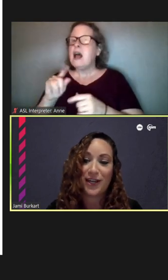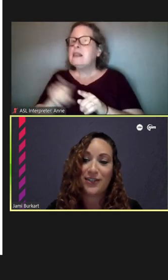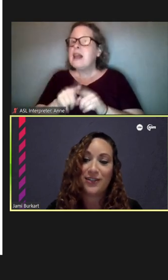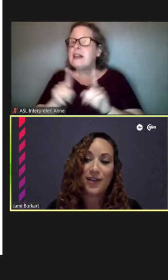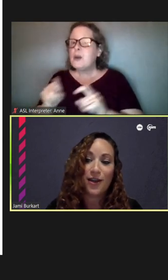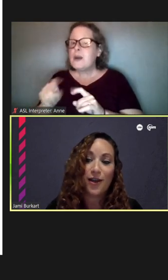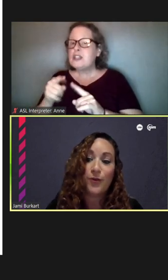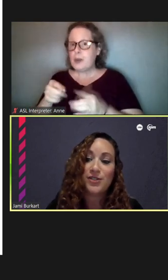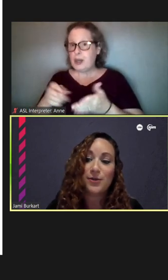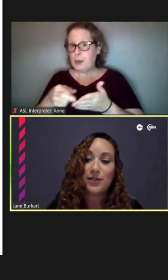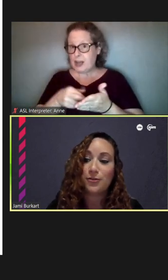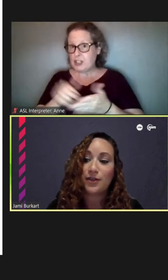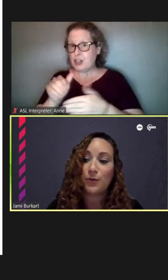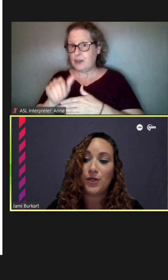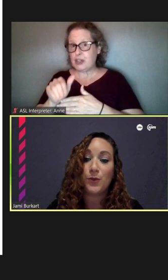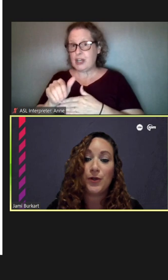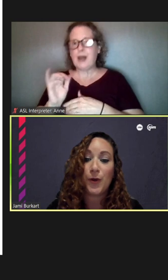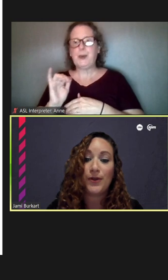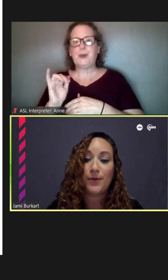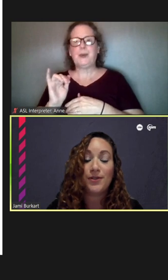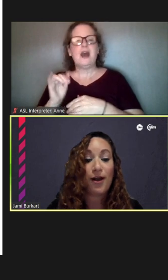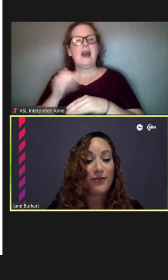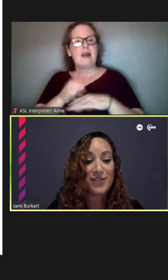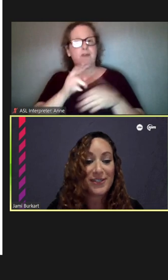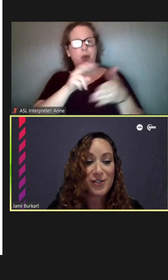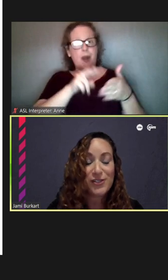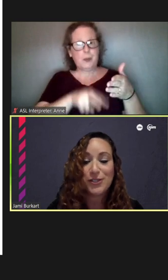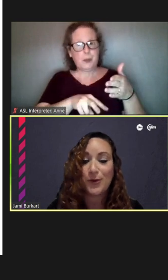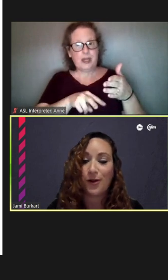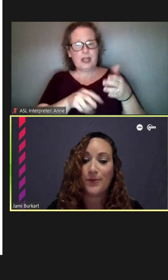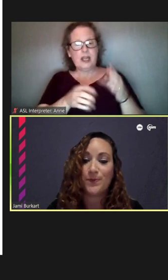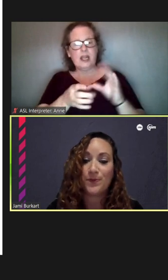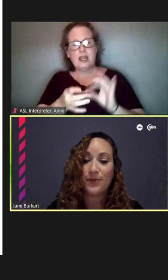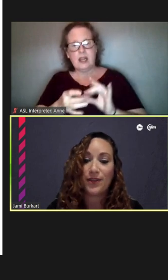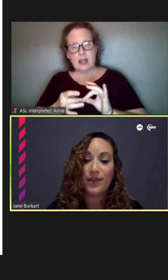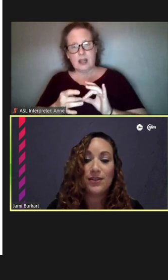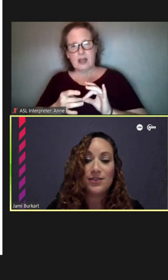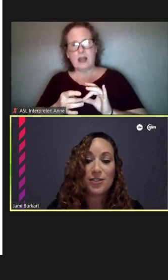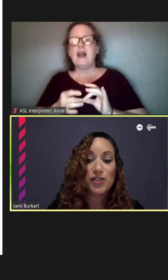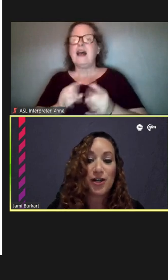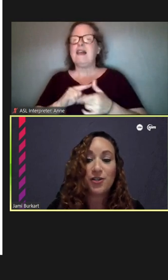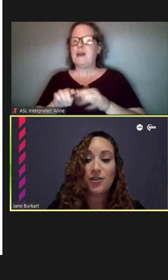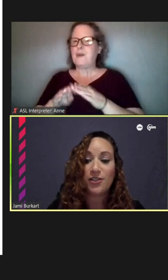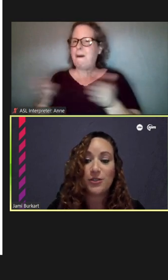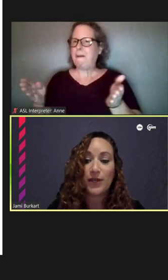evening. Once I read through them, we will open up the conversation to you all to share your thoughts.